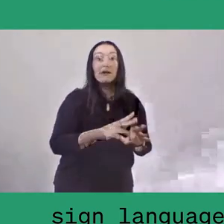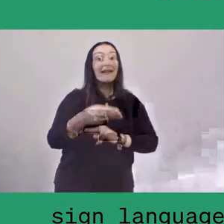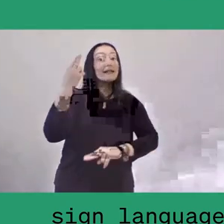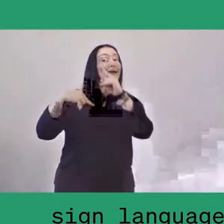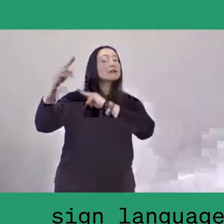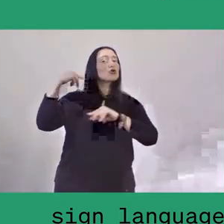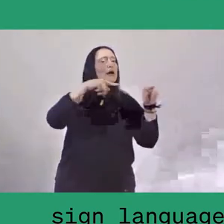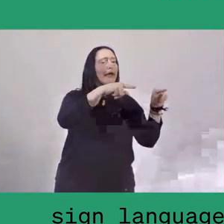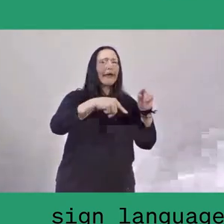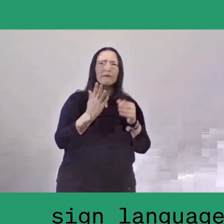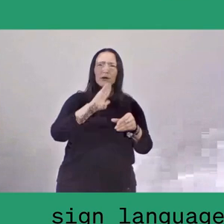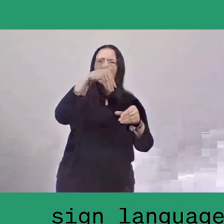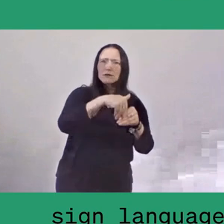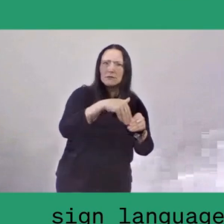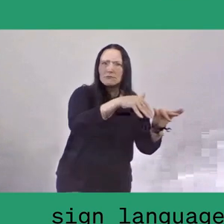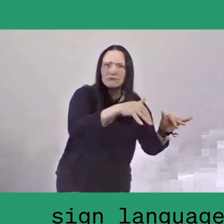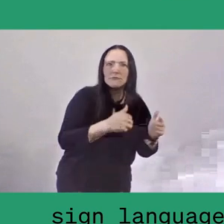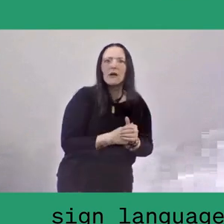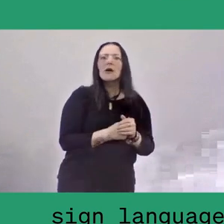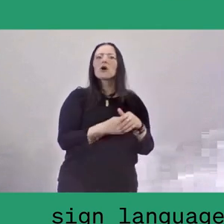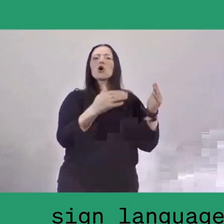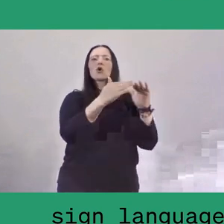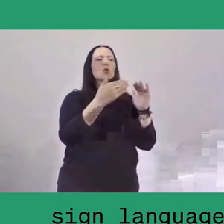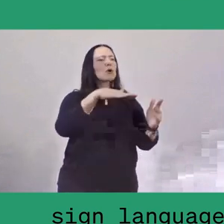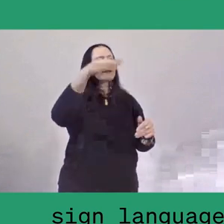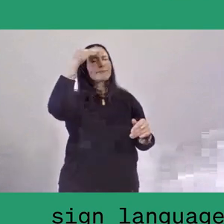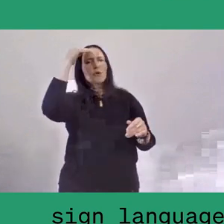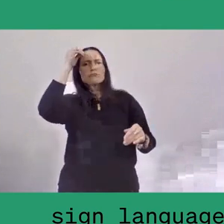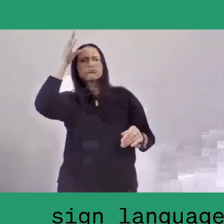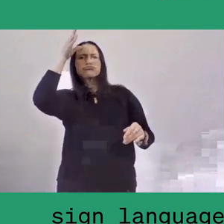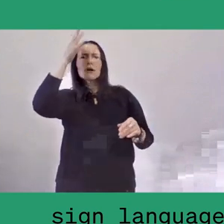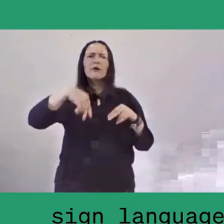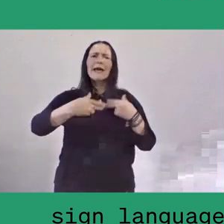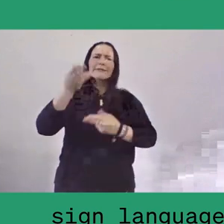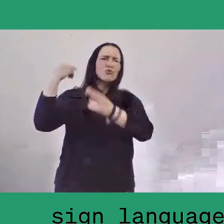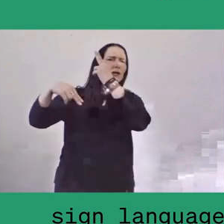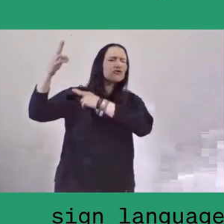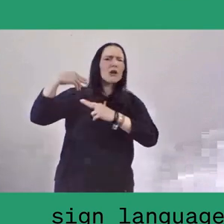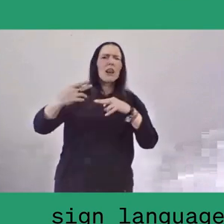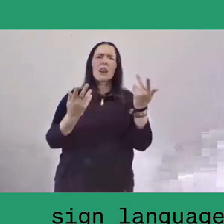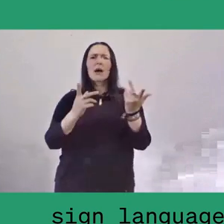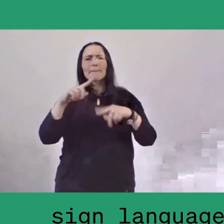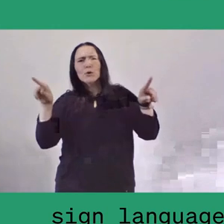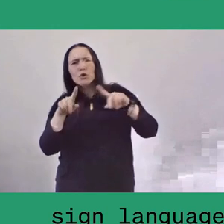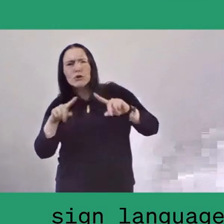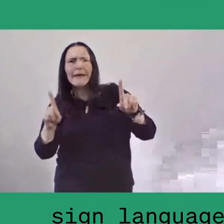or a kampung-dweller with knowledge about traditional music, dance, herbal medicine,